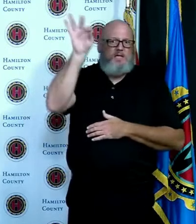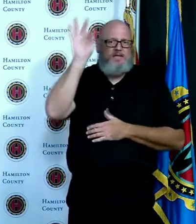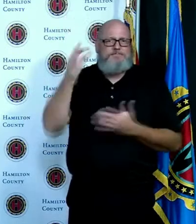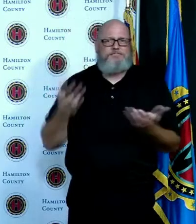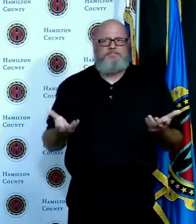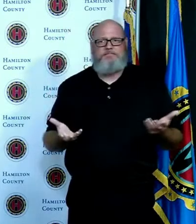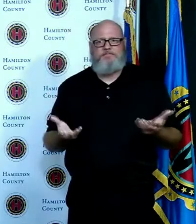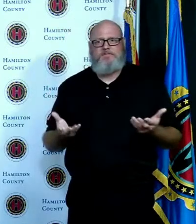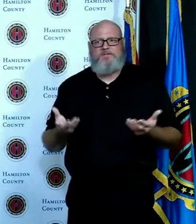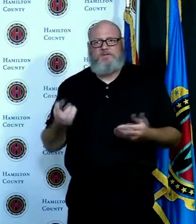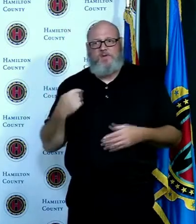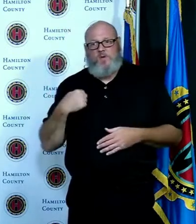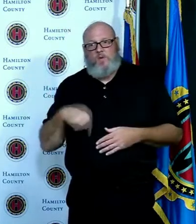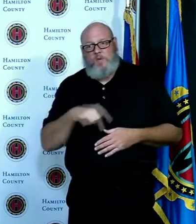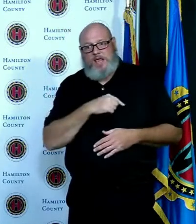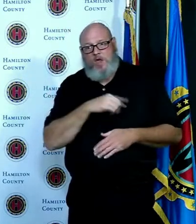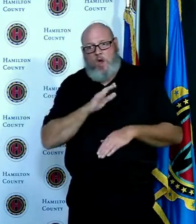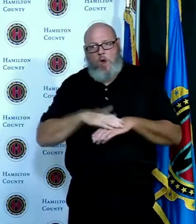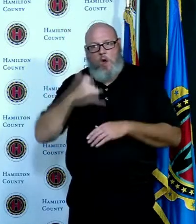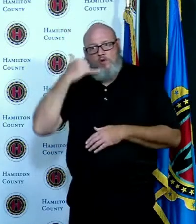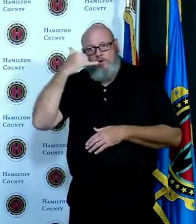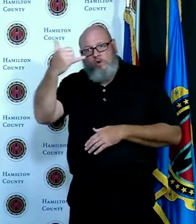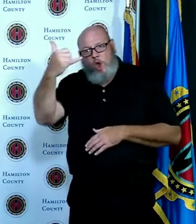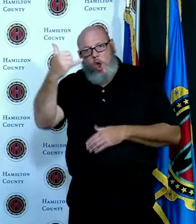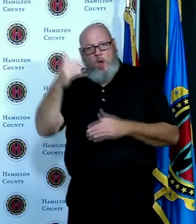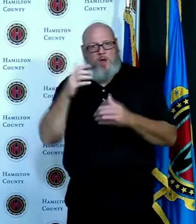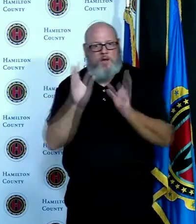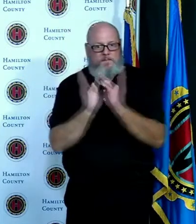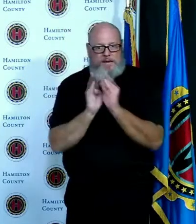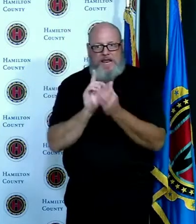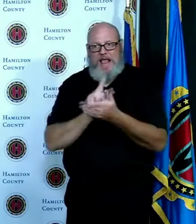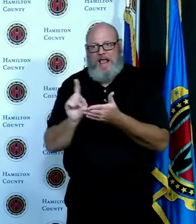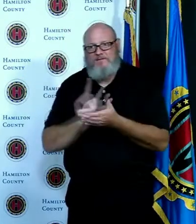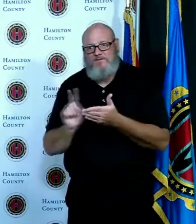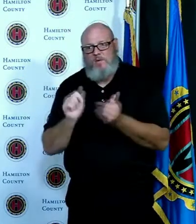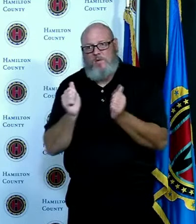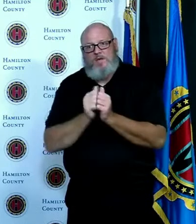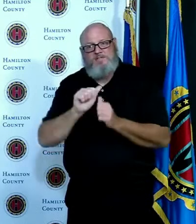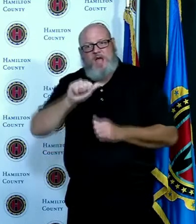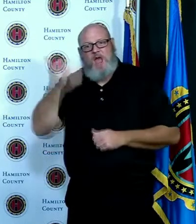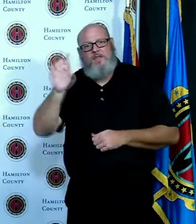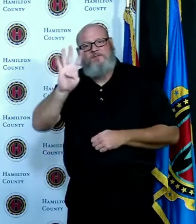48 including the city its administrators its elected officials and so we have been keeping